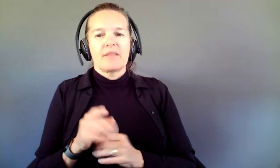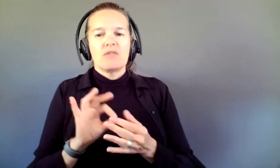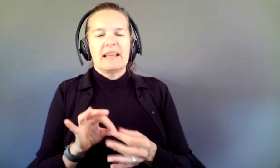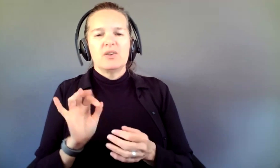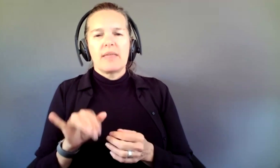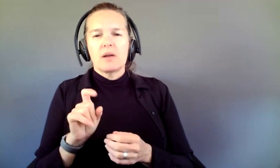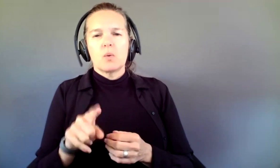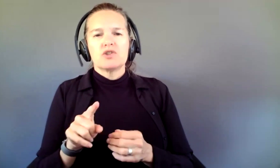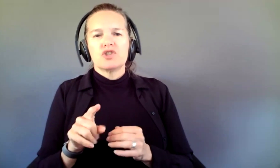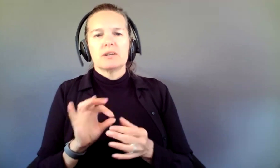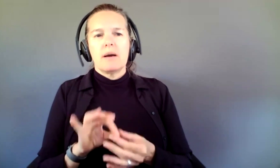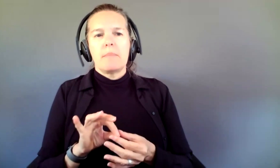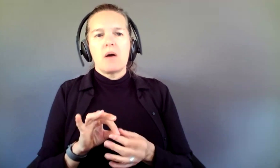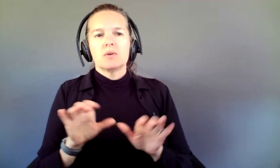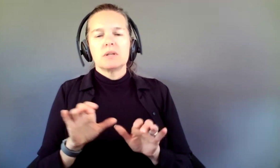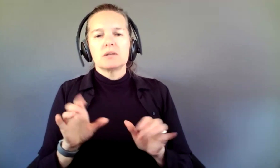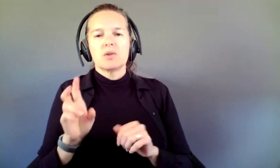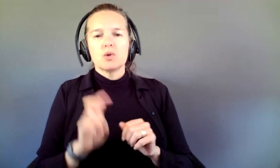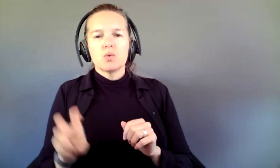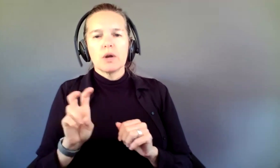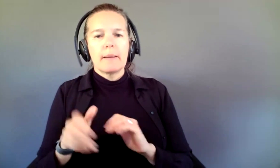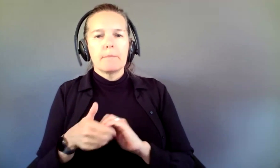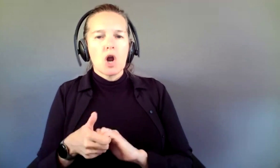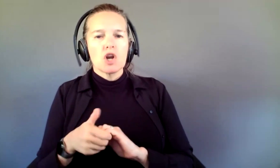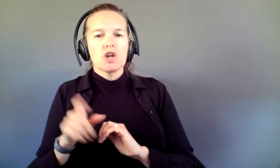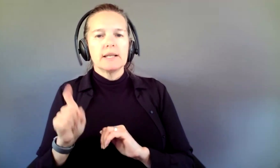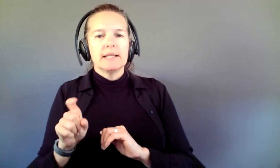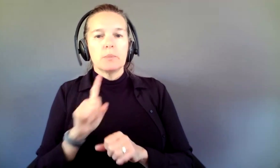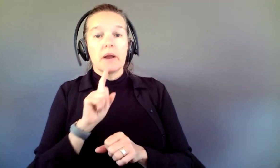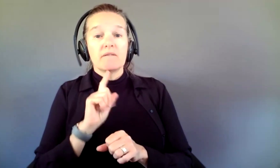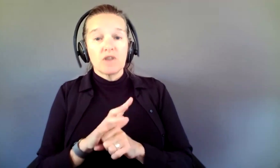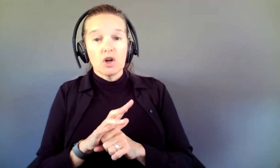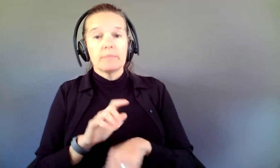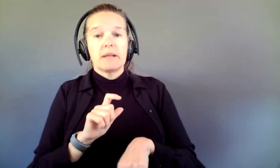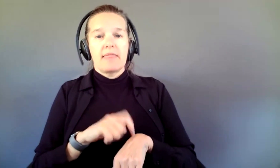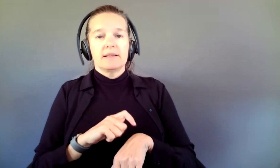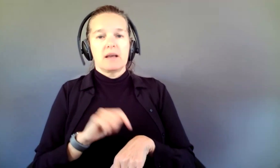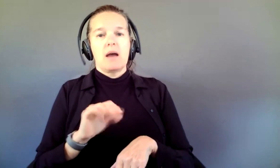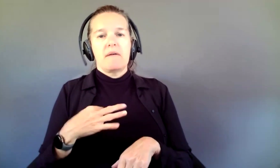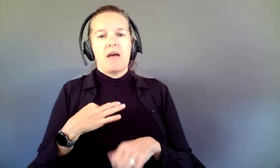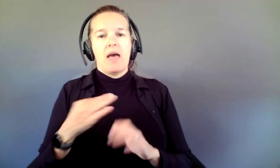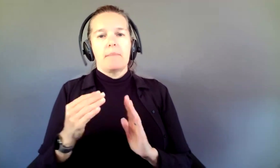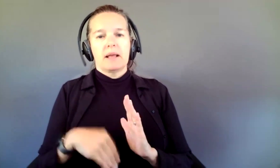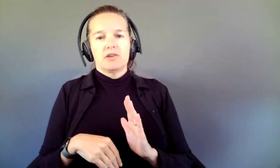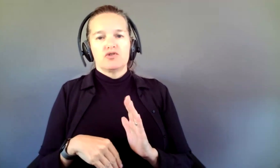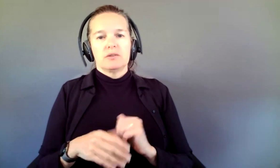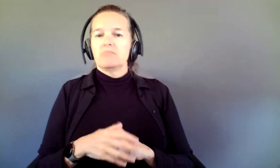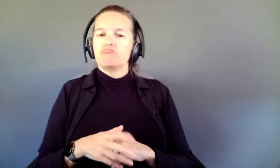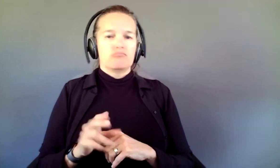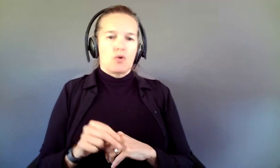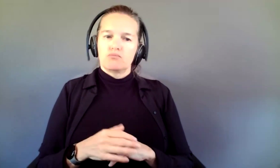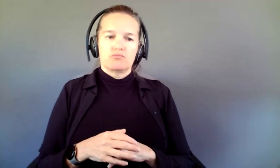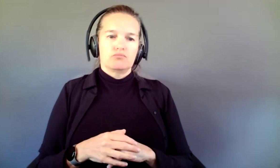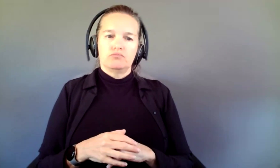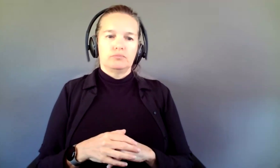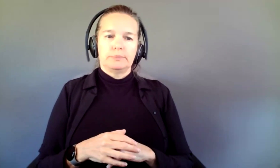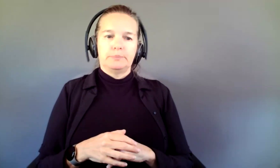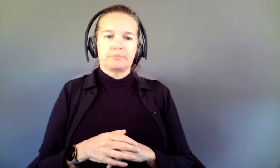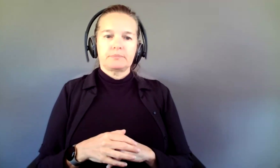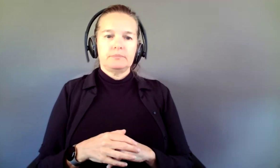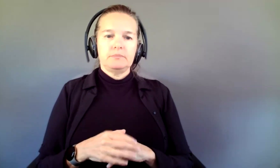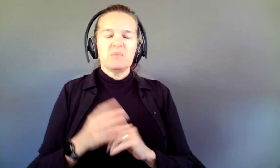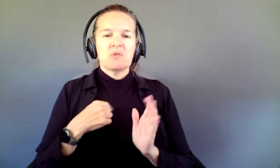does the touring partner need to be confirmed as the time of the application. No. We recognize that